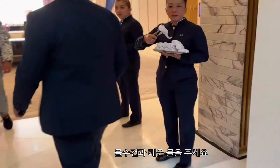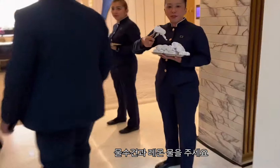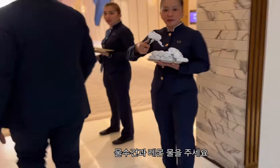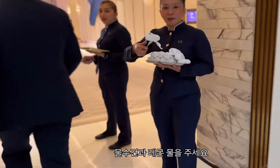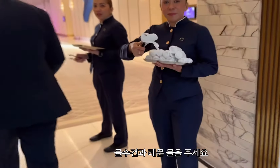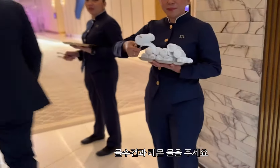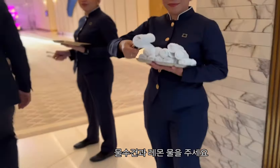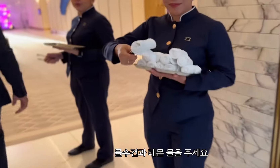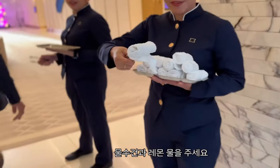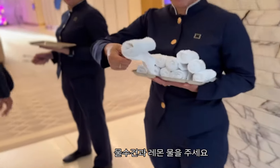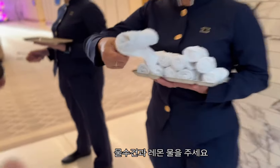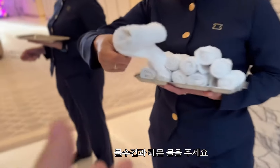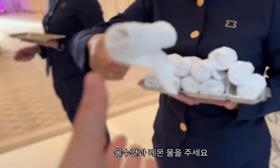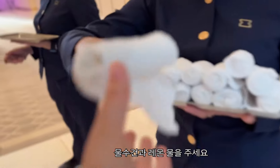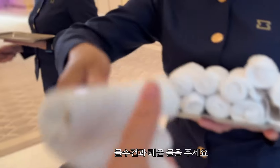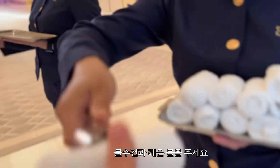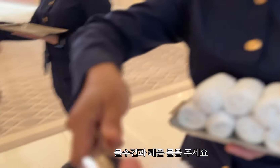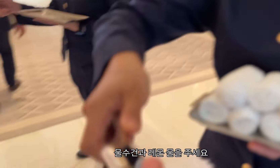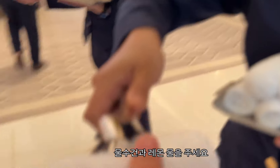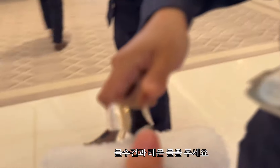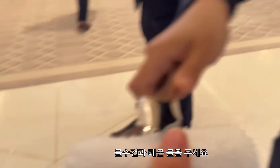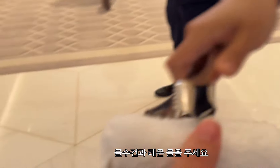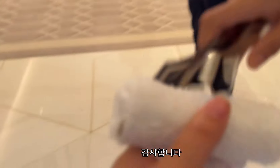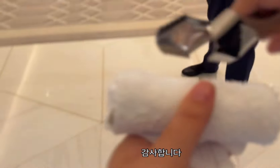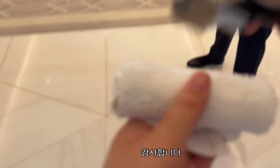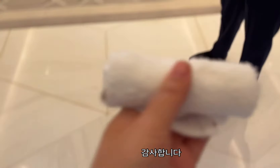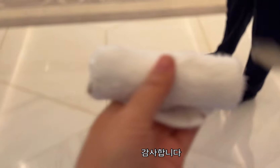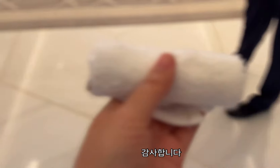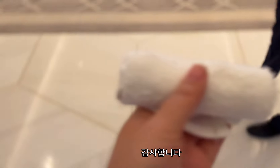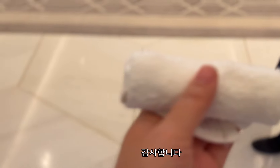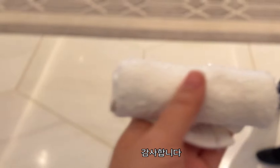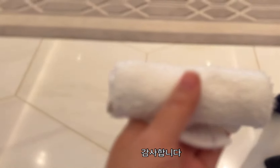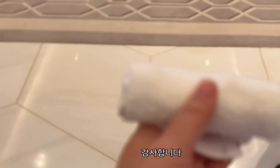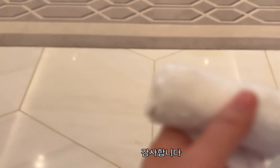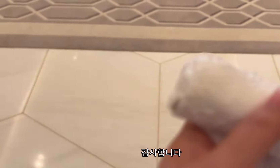Give them wet towels and lemon water. Thank you.